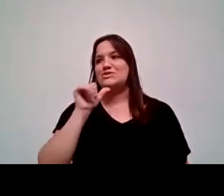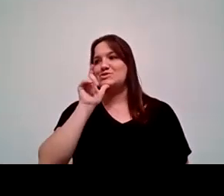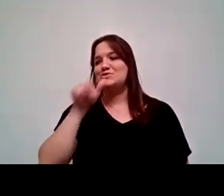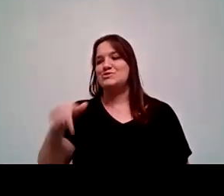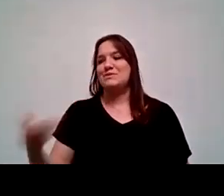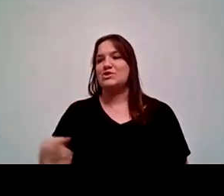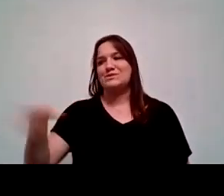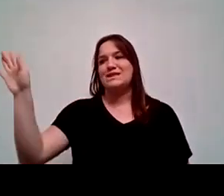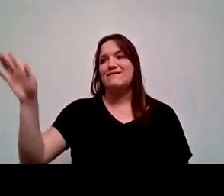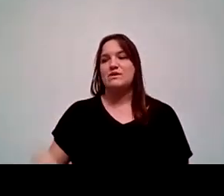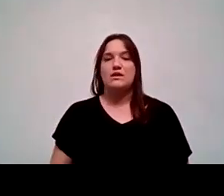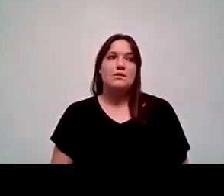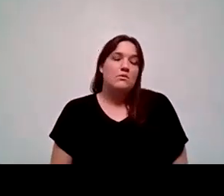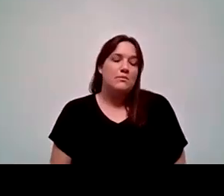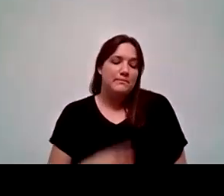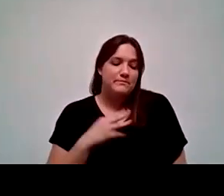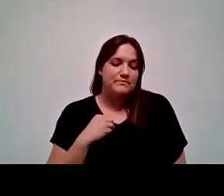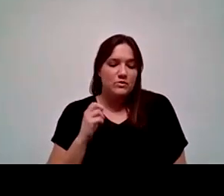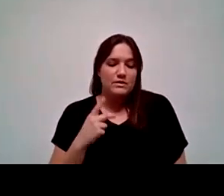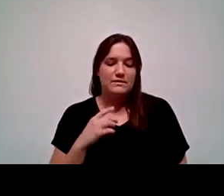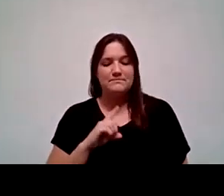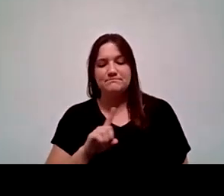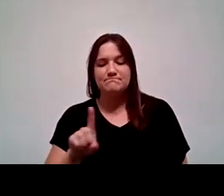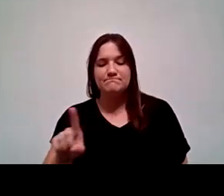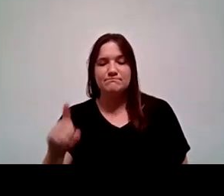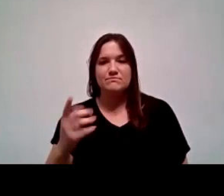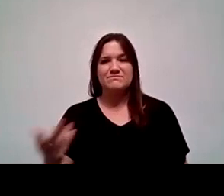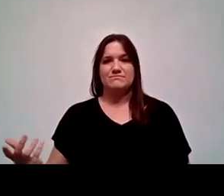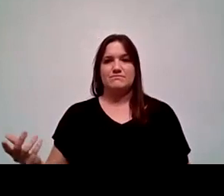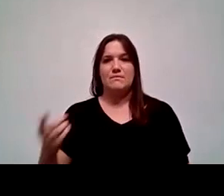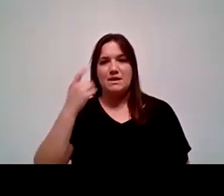And I would have been comfortable with that because I've truly felt that.